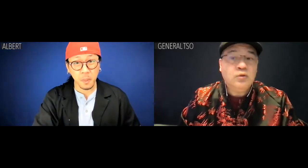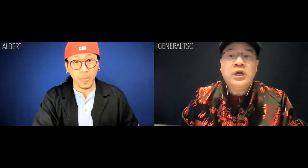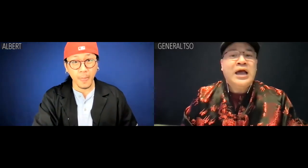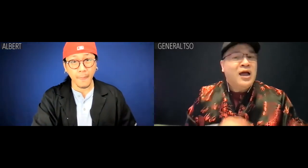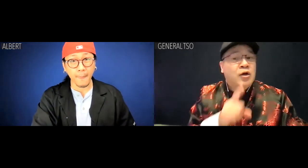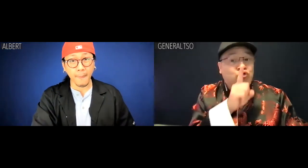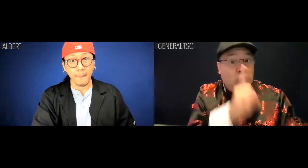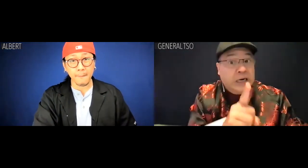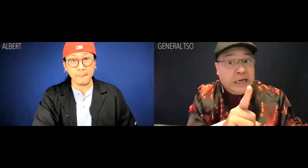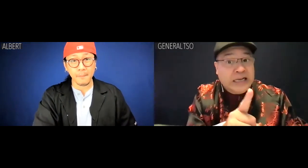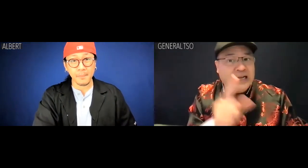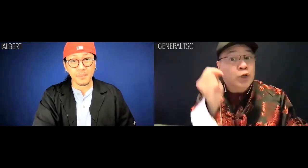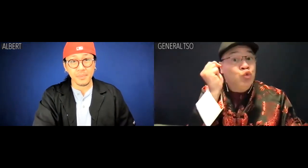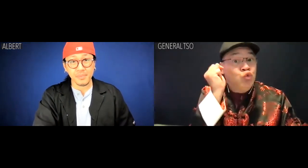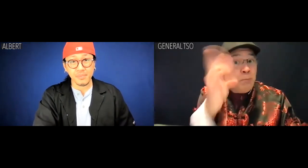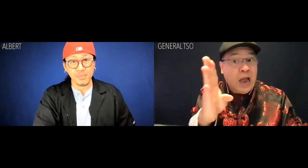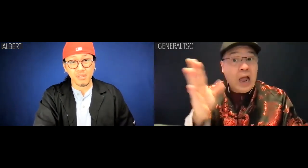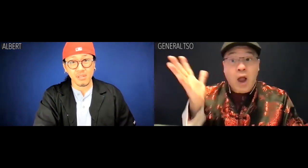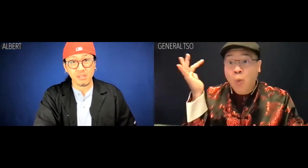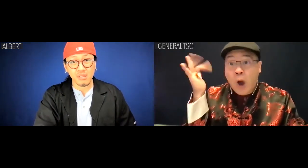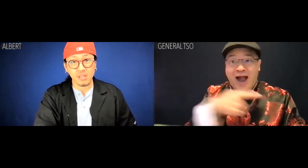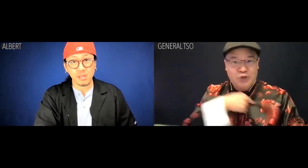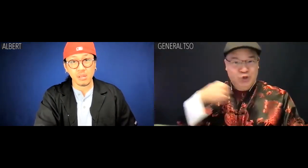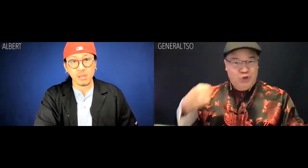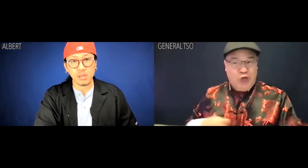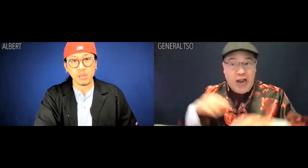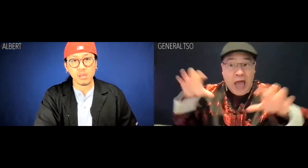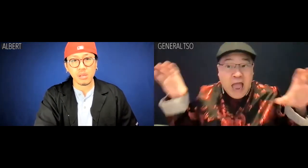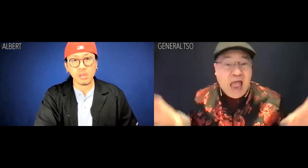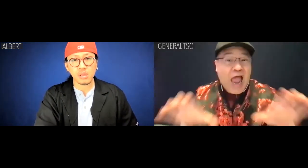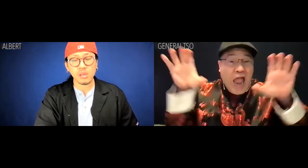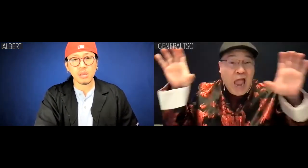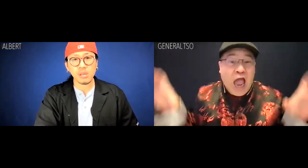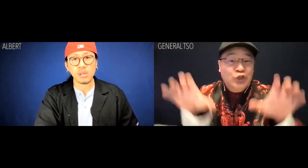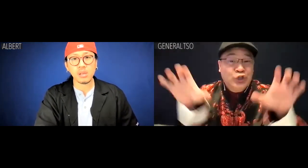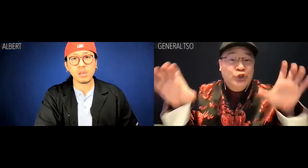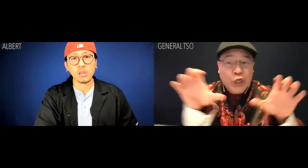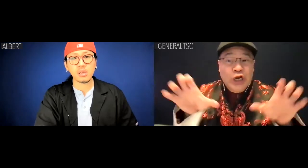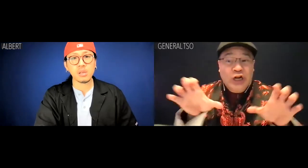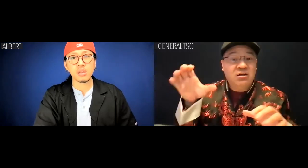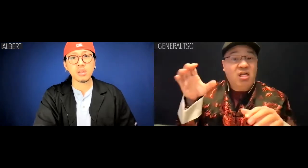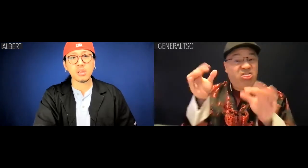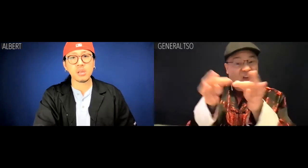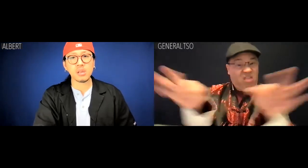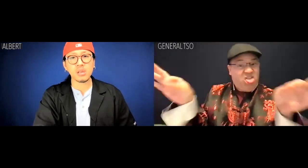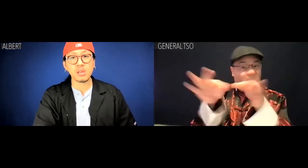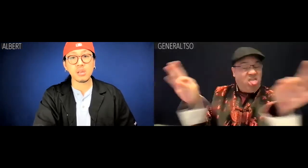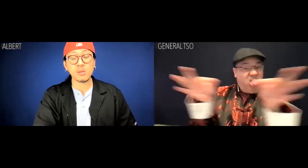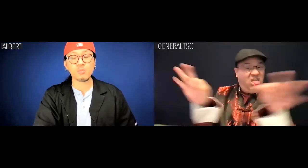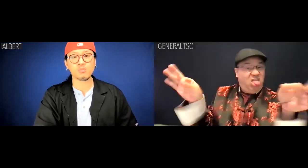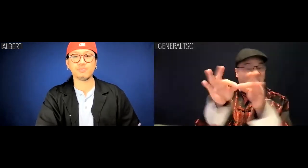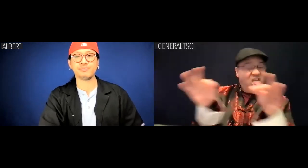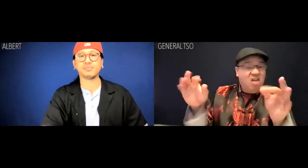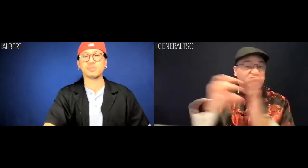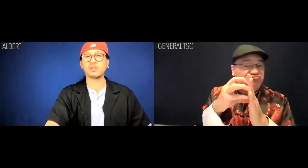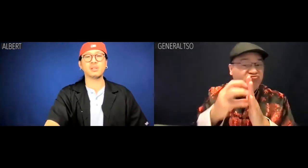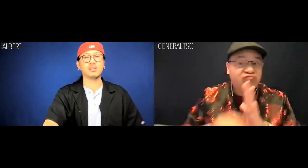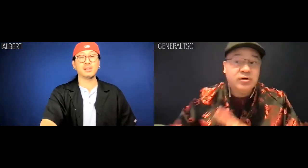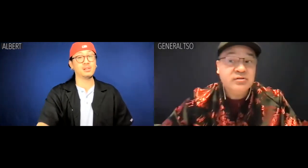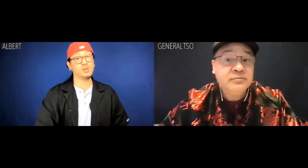General Tso: That's really too bad, because in China, actions speak louder than words.